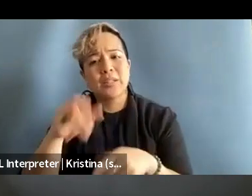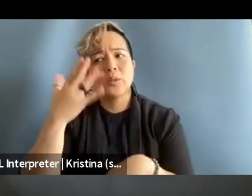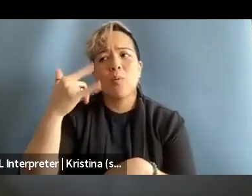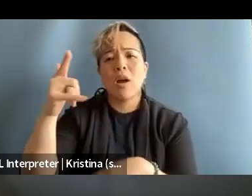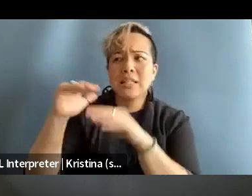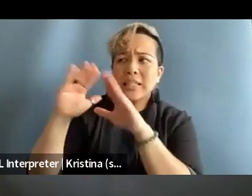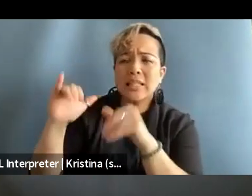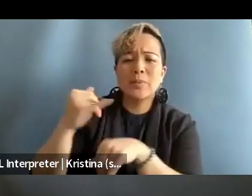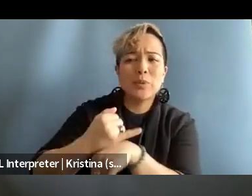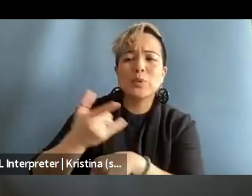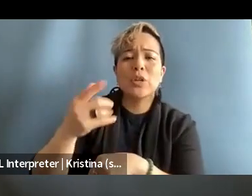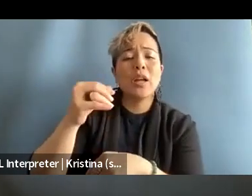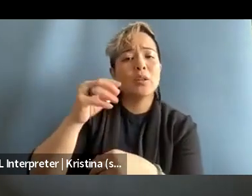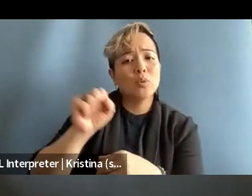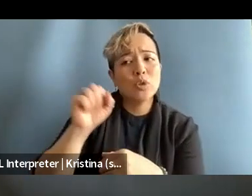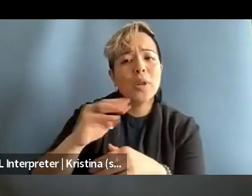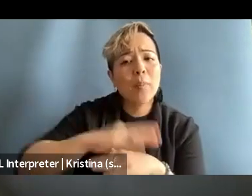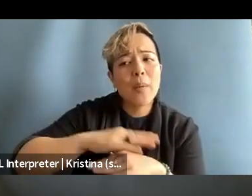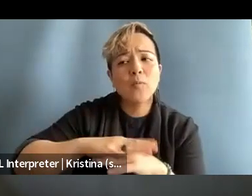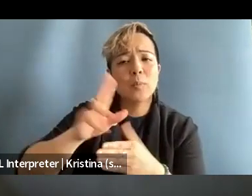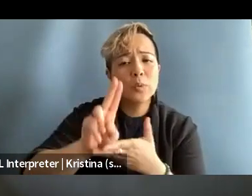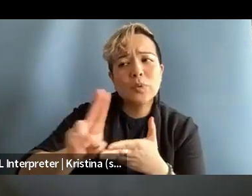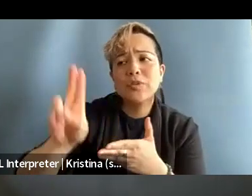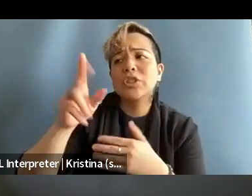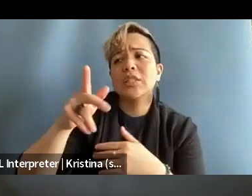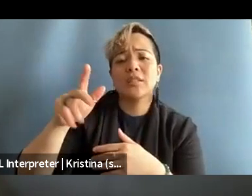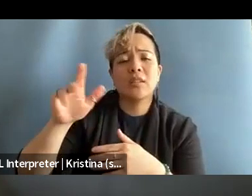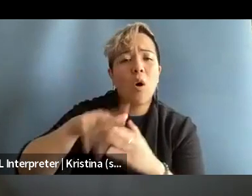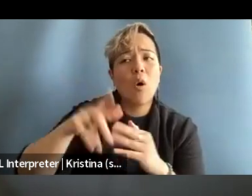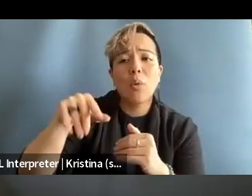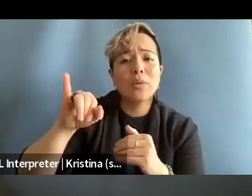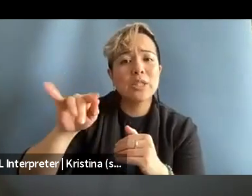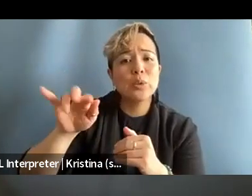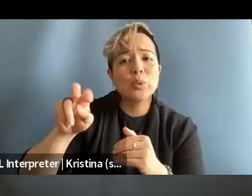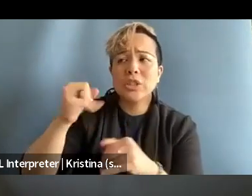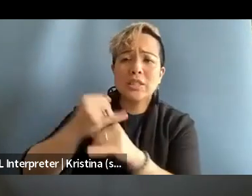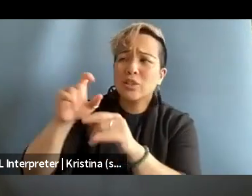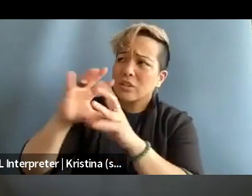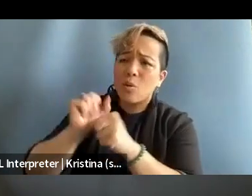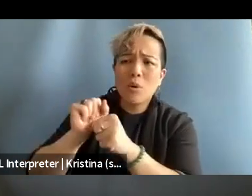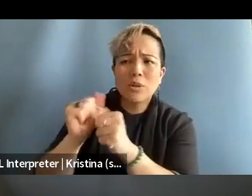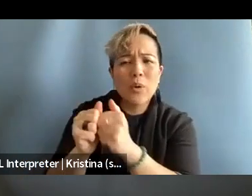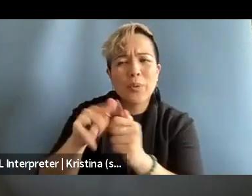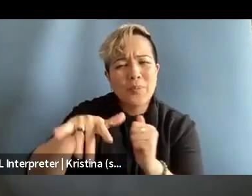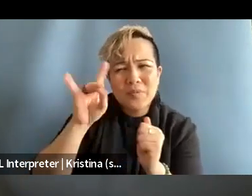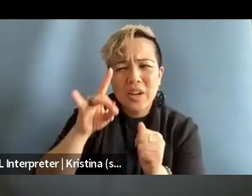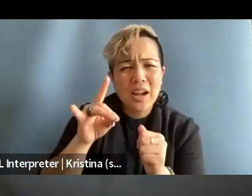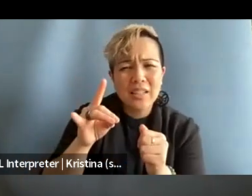social media platforms, universities, everyone should work together to find solutions to mitigate the damage.